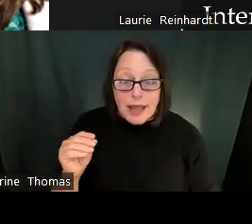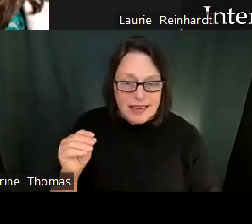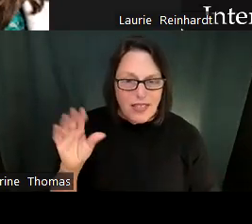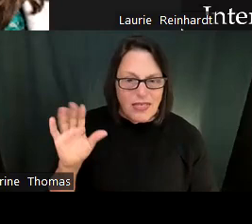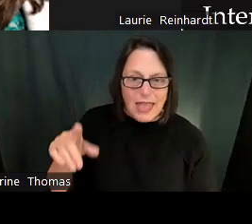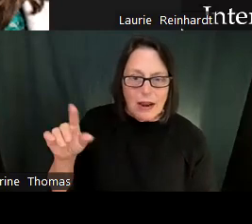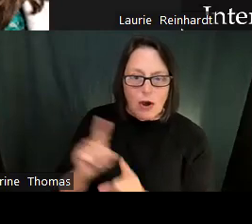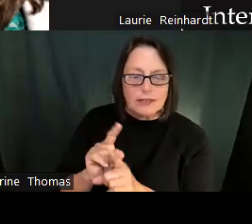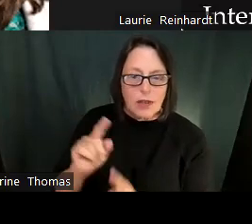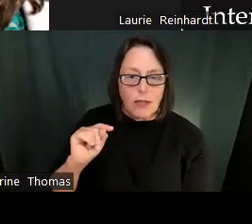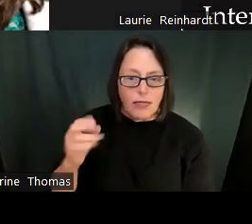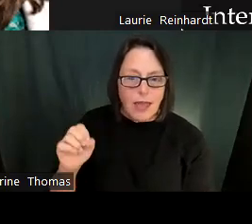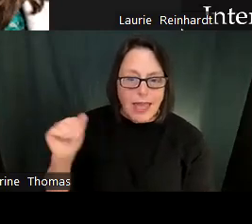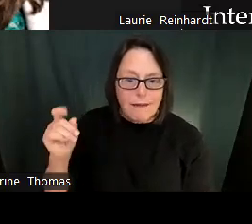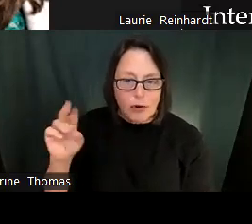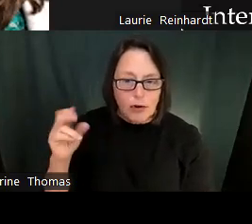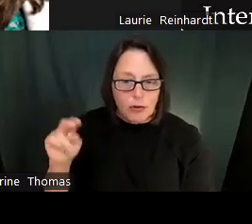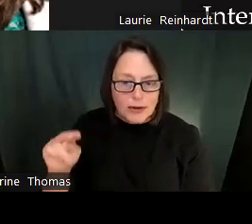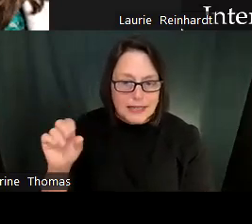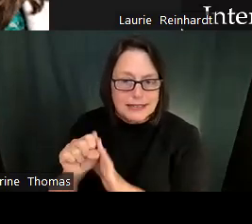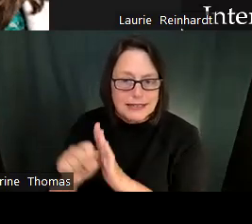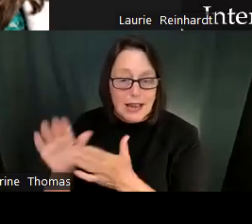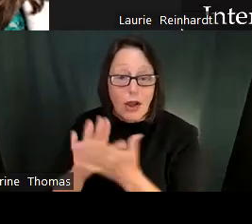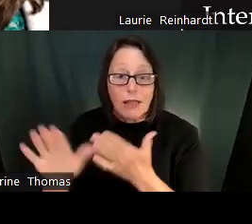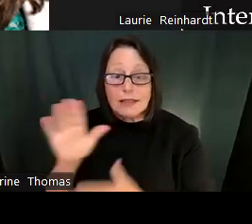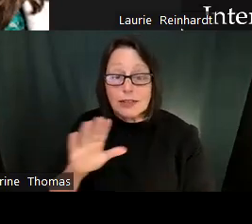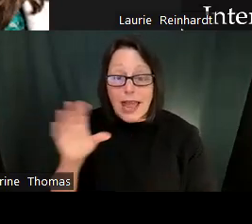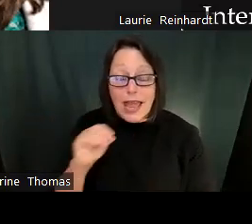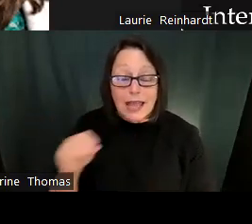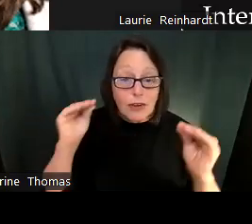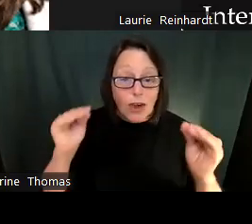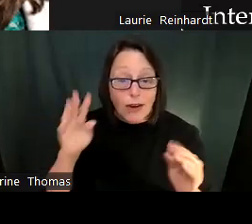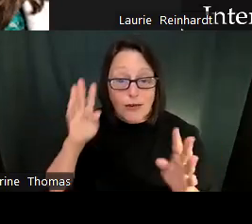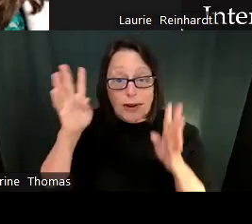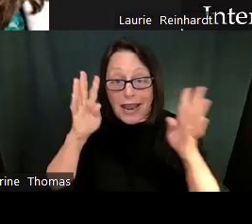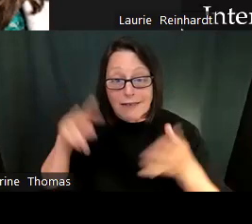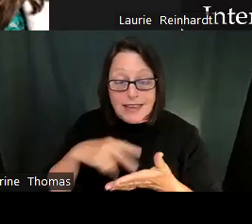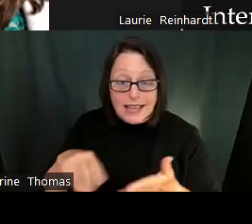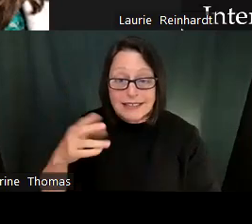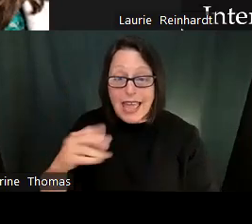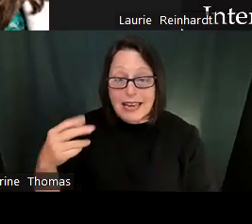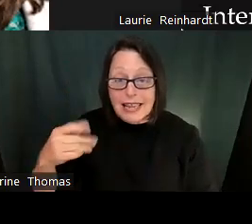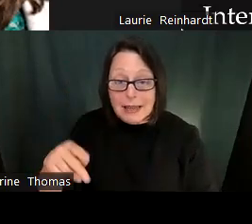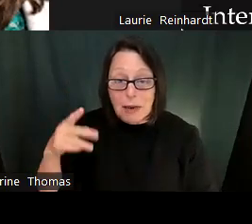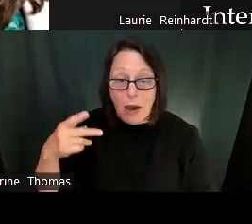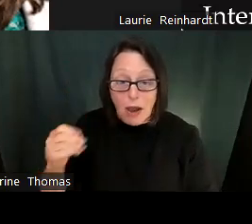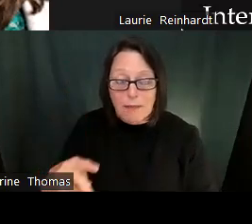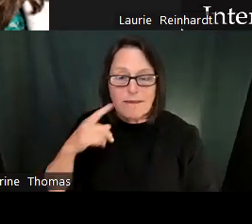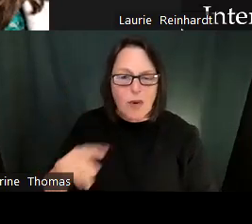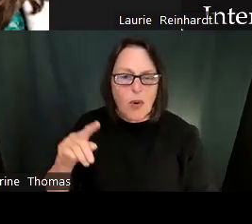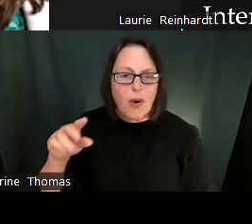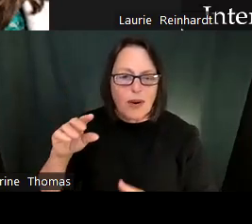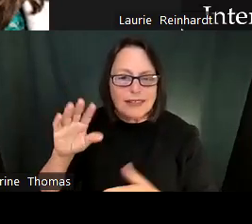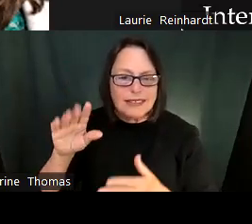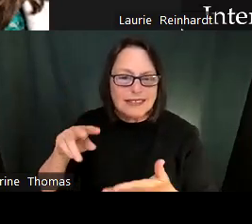Trained with arts, Washington teaching artist training lab. Also known as tat lab. Supervise teacher candidates in the master and teaching program.